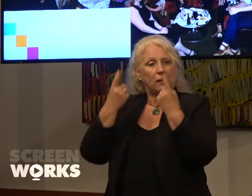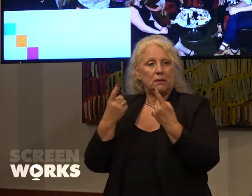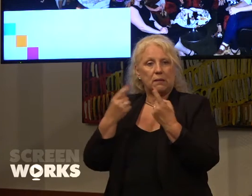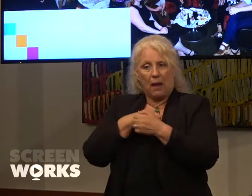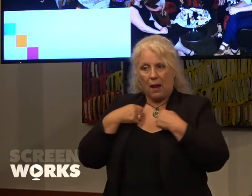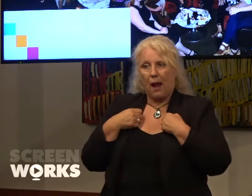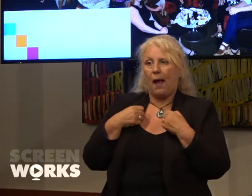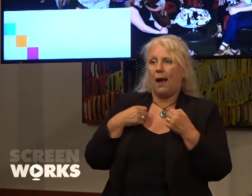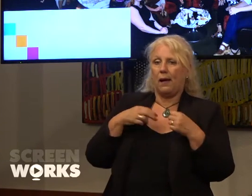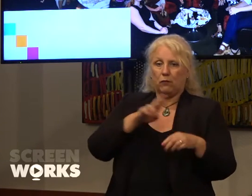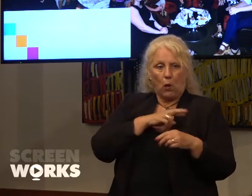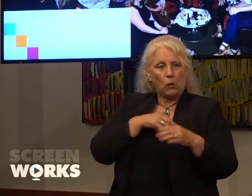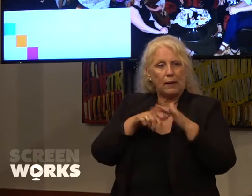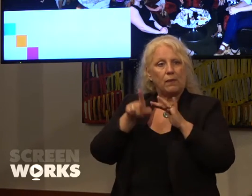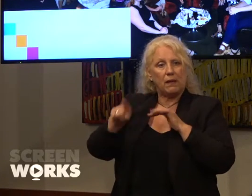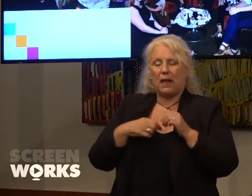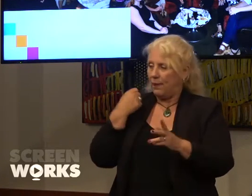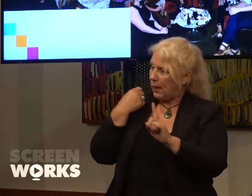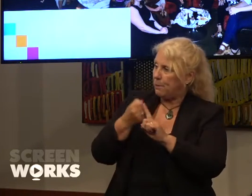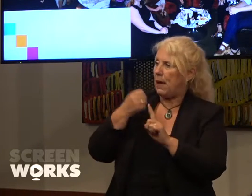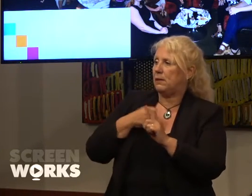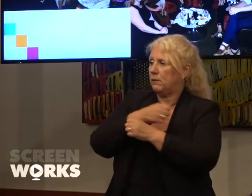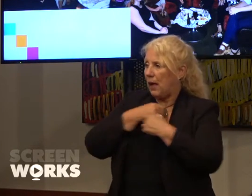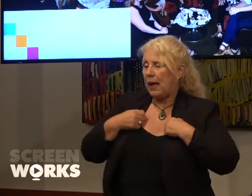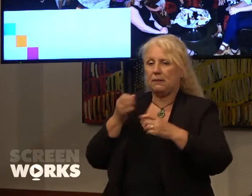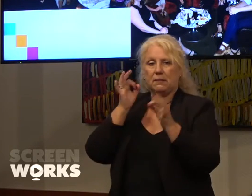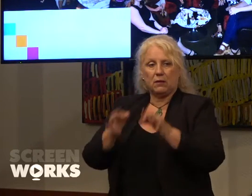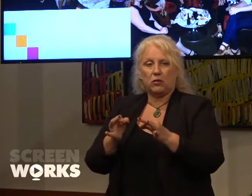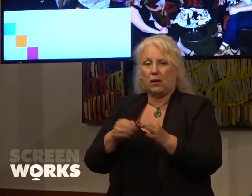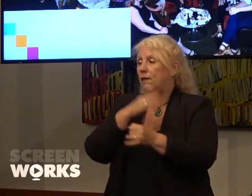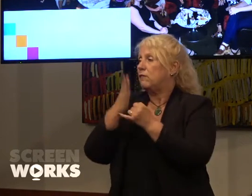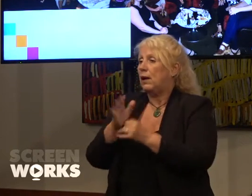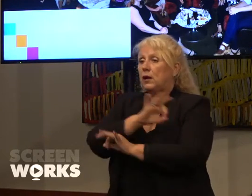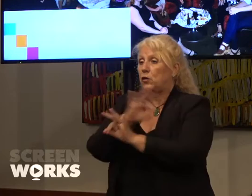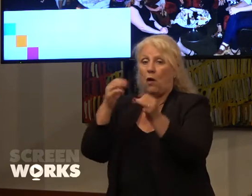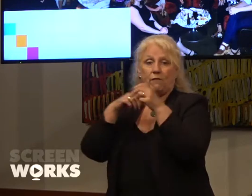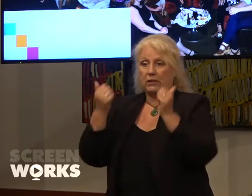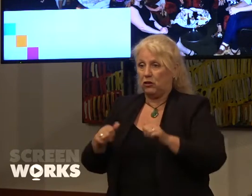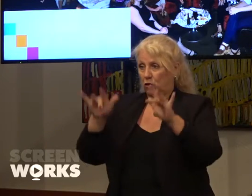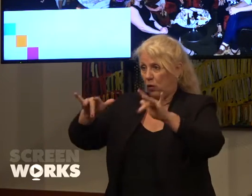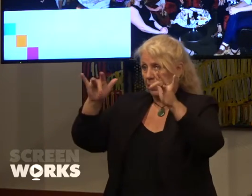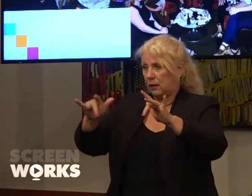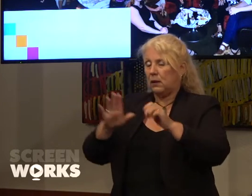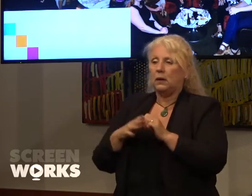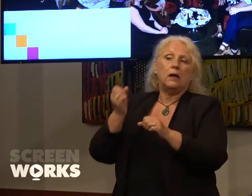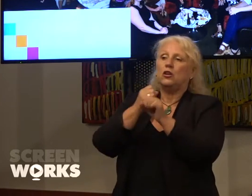the impact of our decisions and finally this is not the end. Gender and also diversity will remain